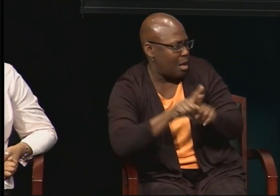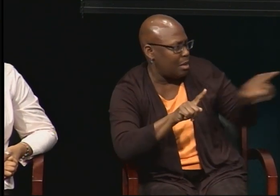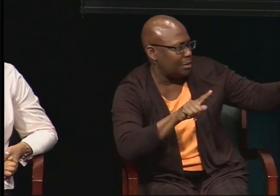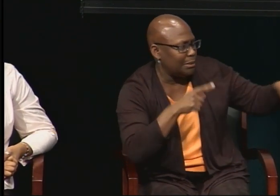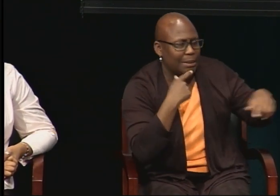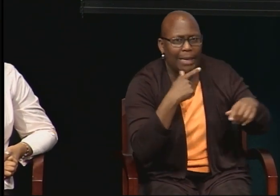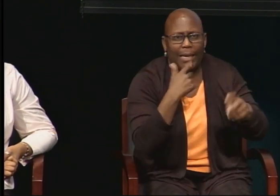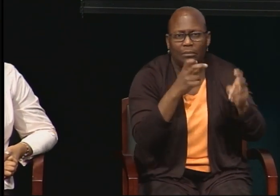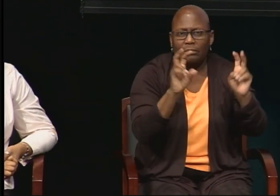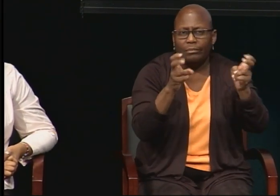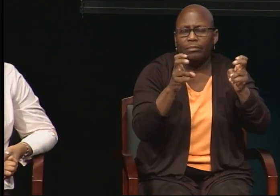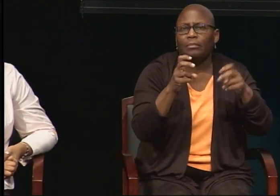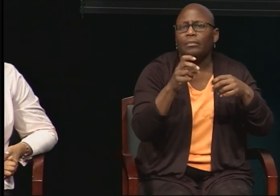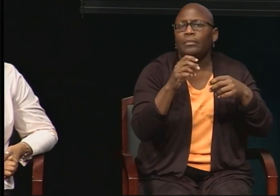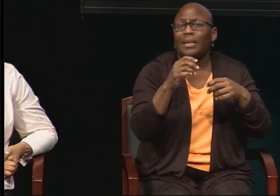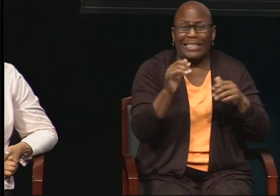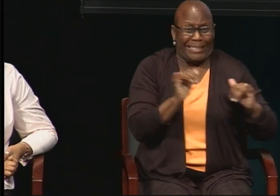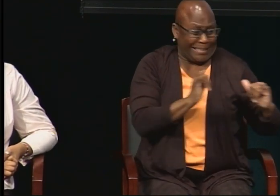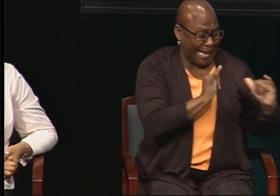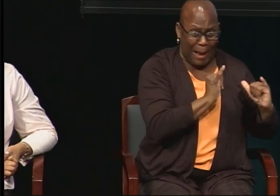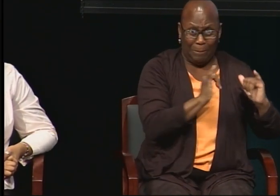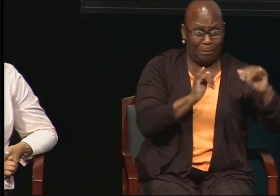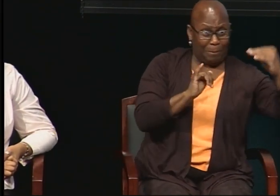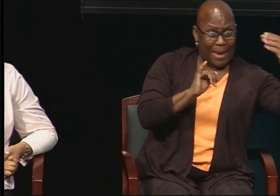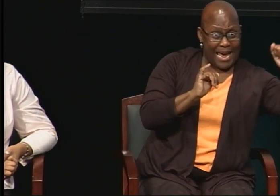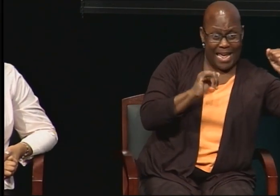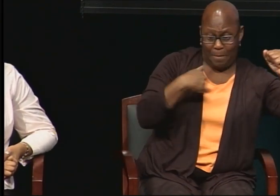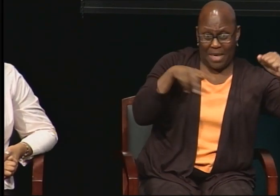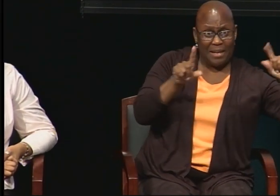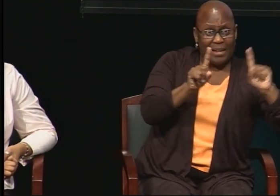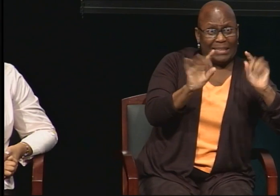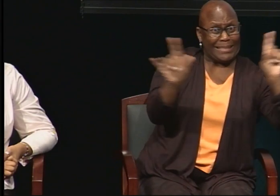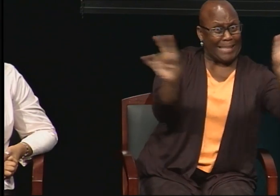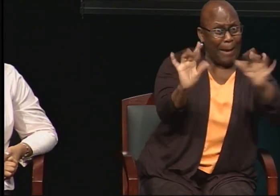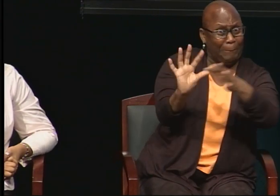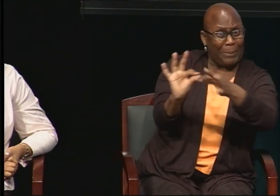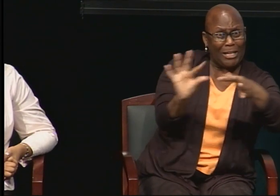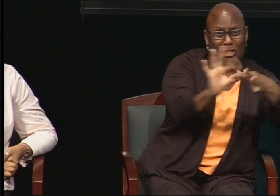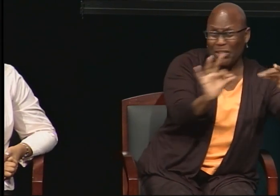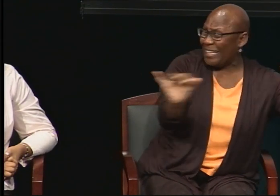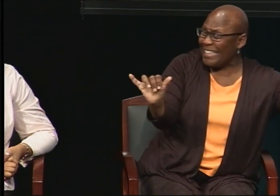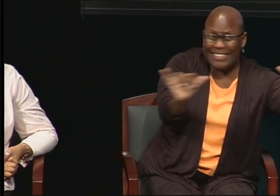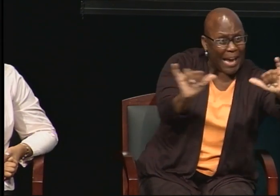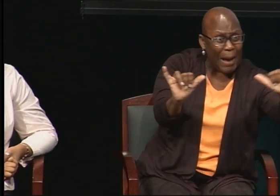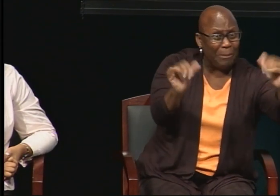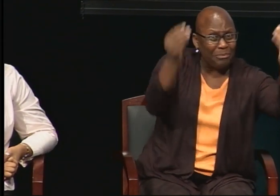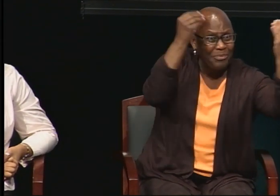Even if you're talking to an audience and let's say for instance one person has a master's,